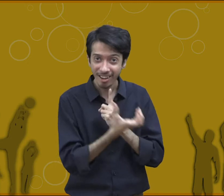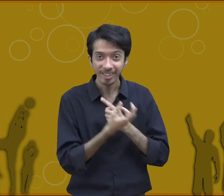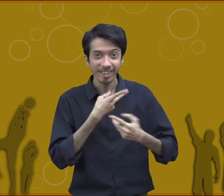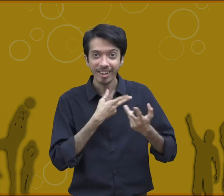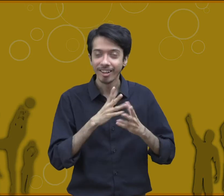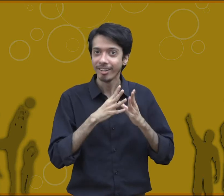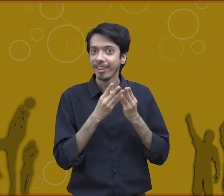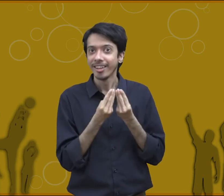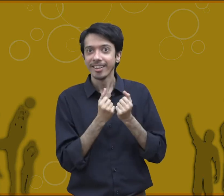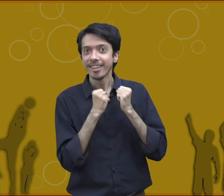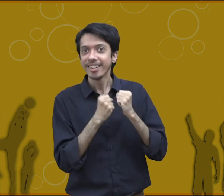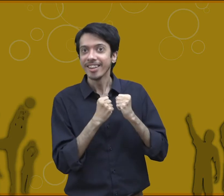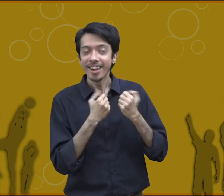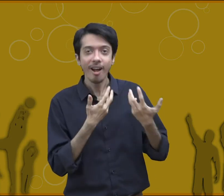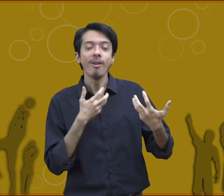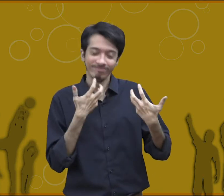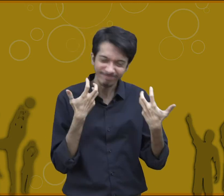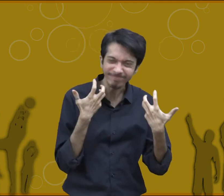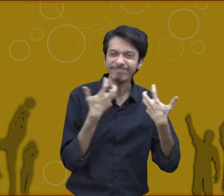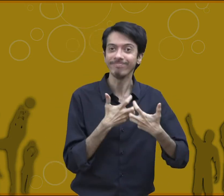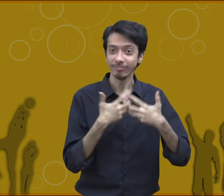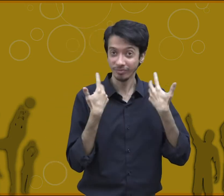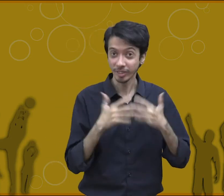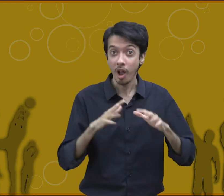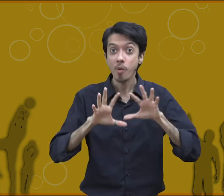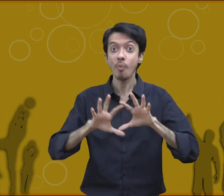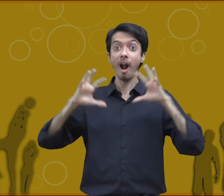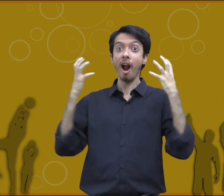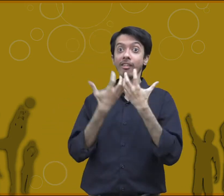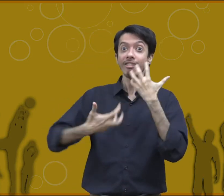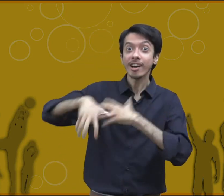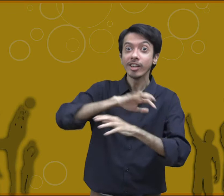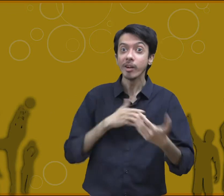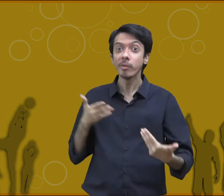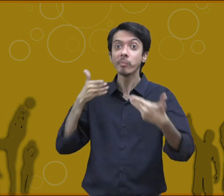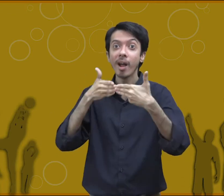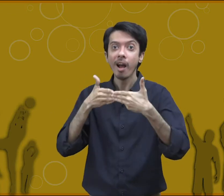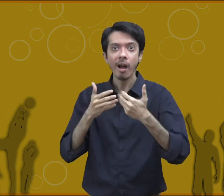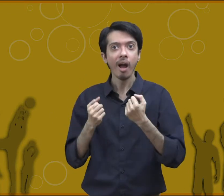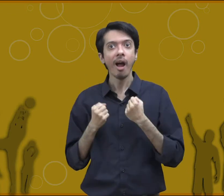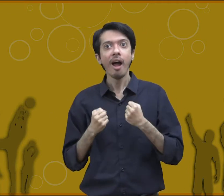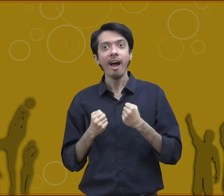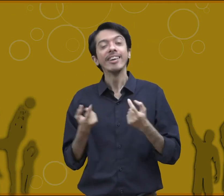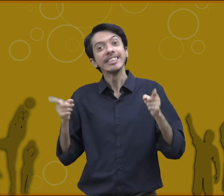different but they try to mingle with each other. Similarly in the international level competition